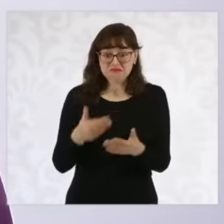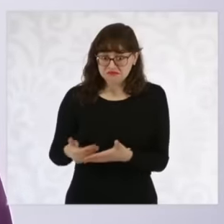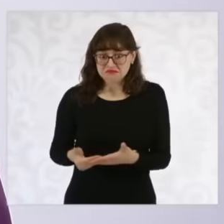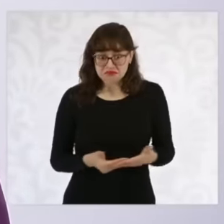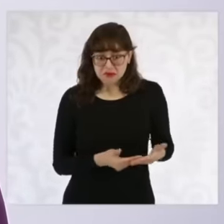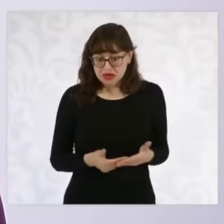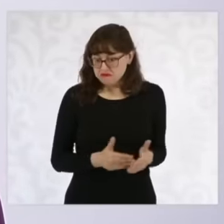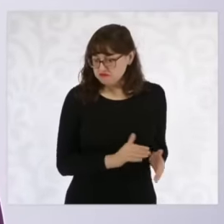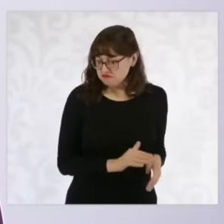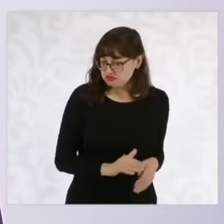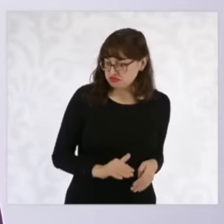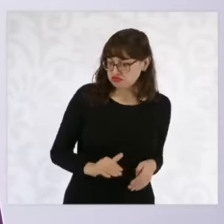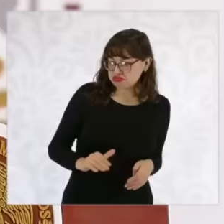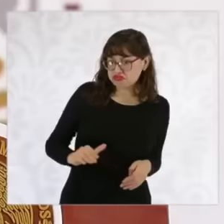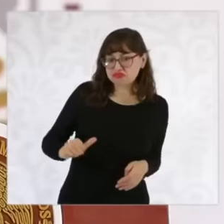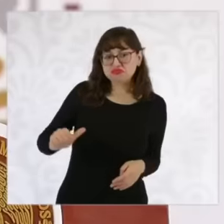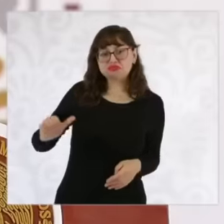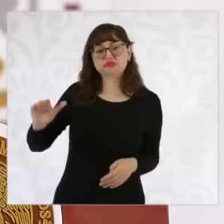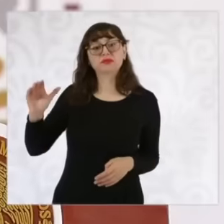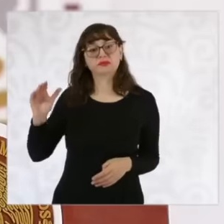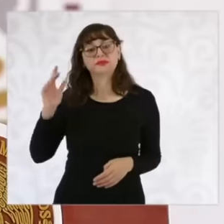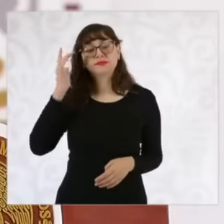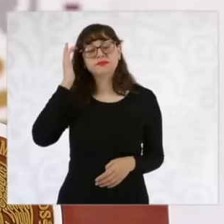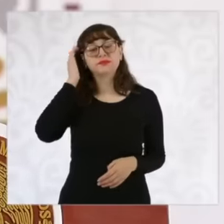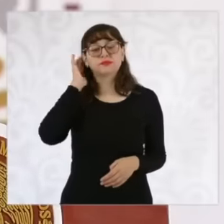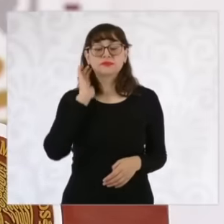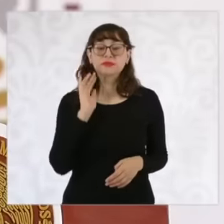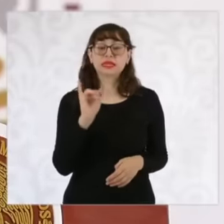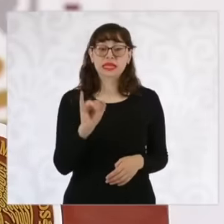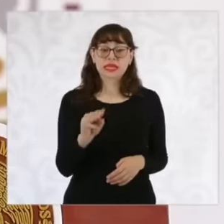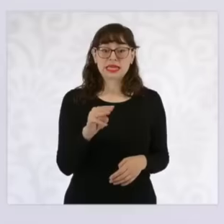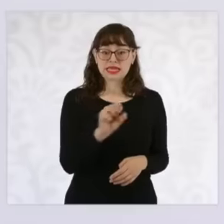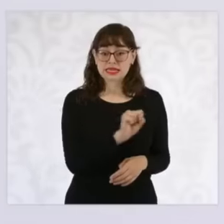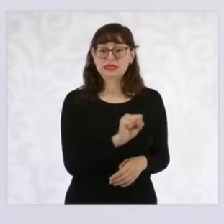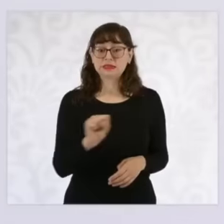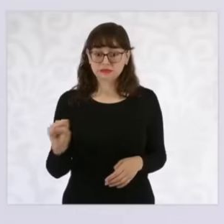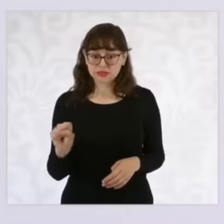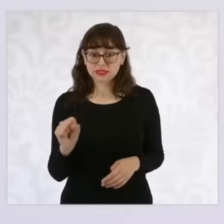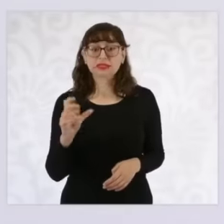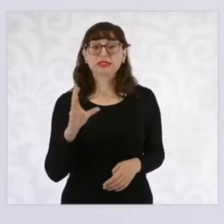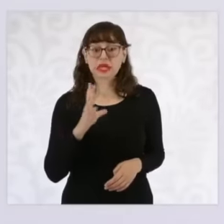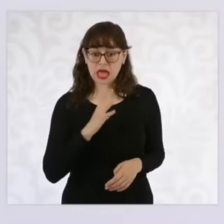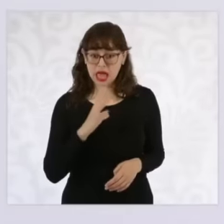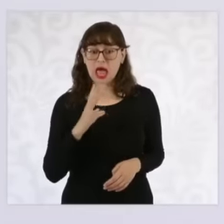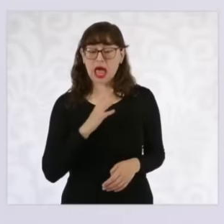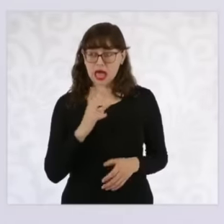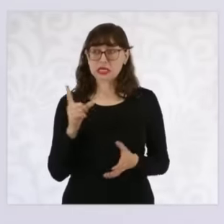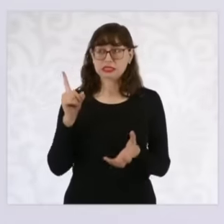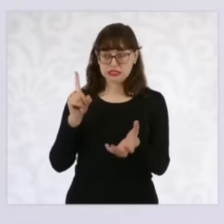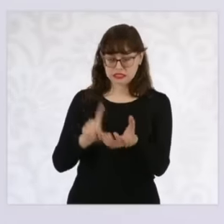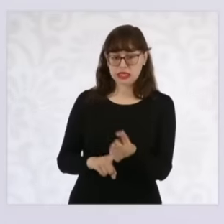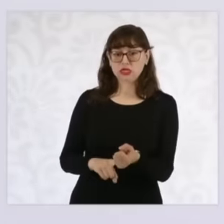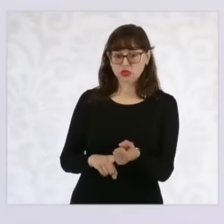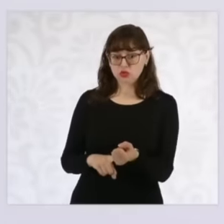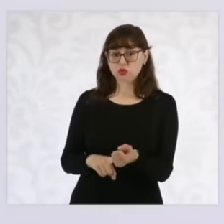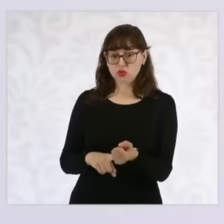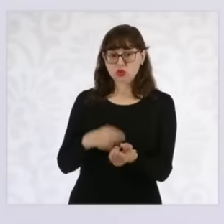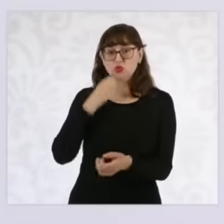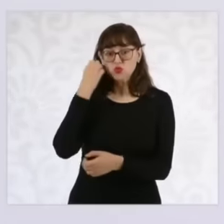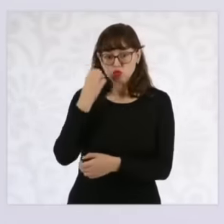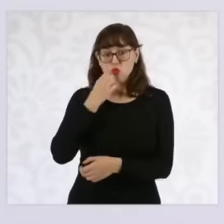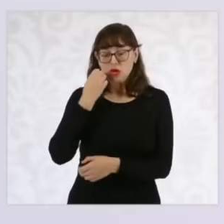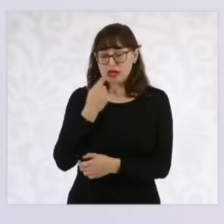life the Mexican Social Security Institute has its own eh daycare centers Although in reality it enters